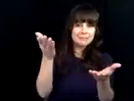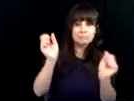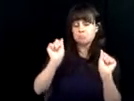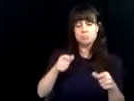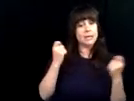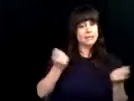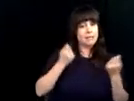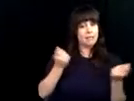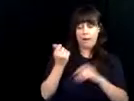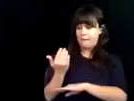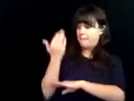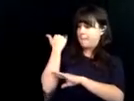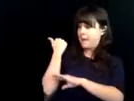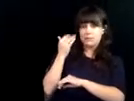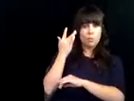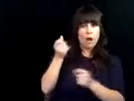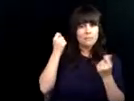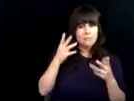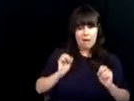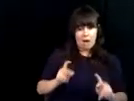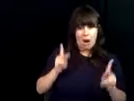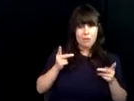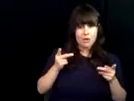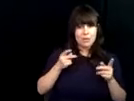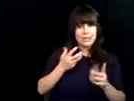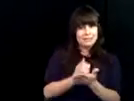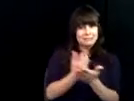pleased to look to the future to what it holds. Yes, we can